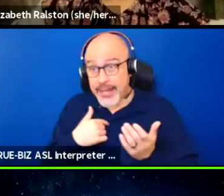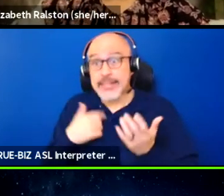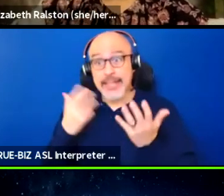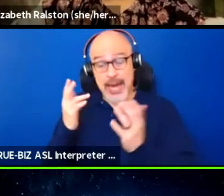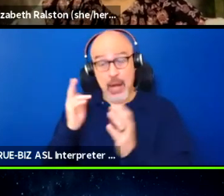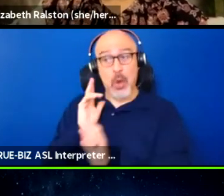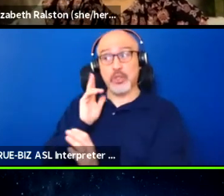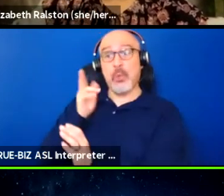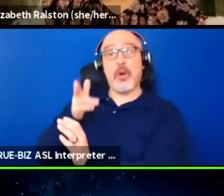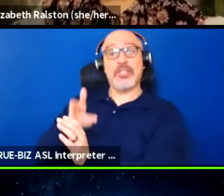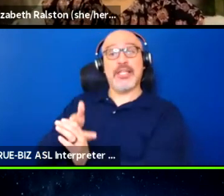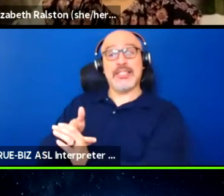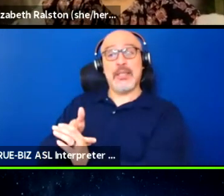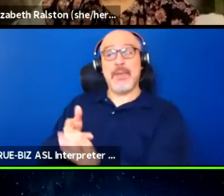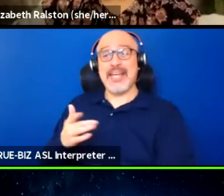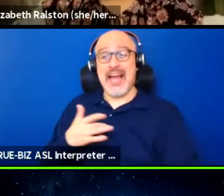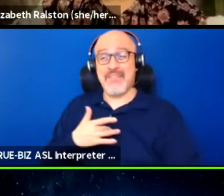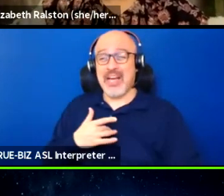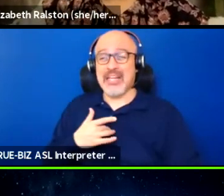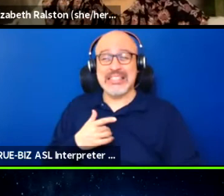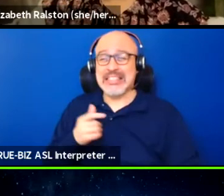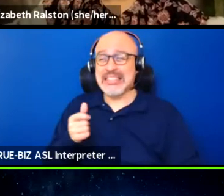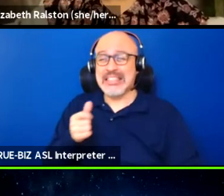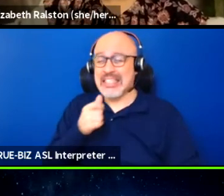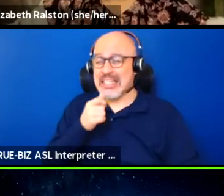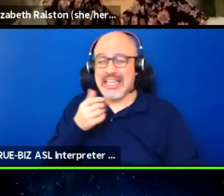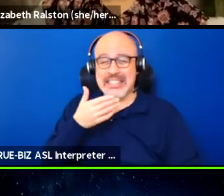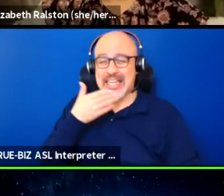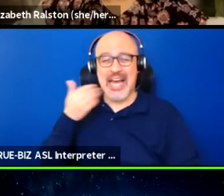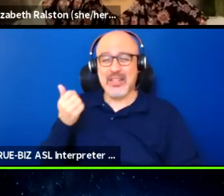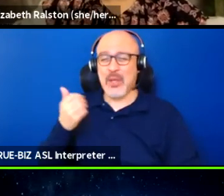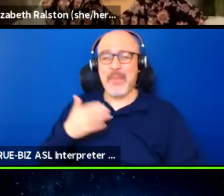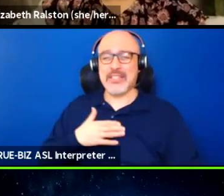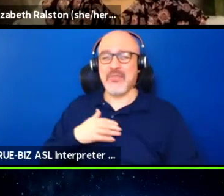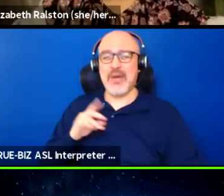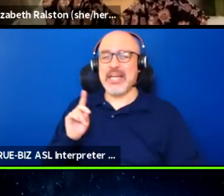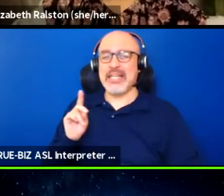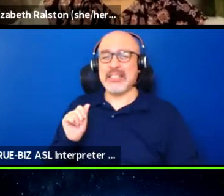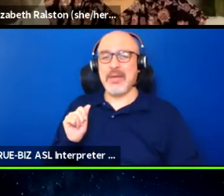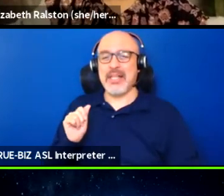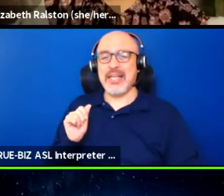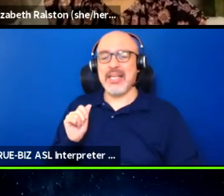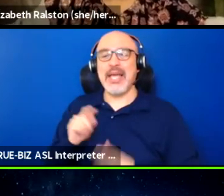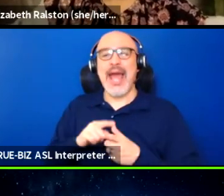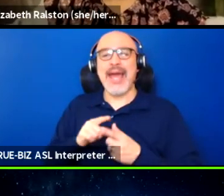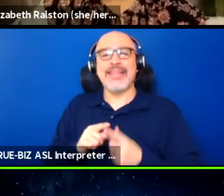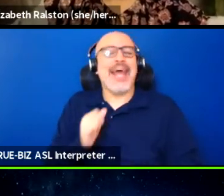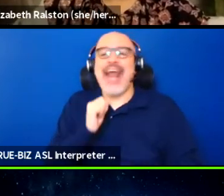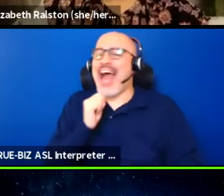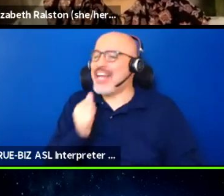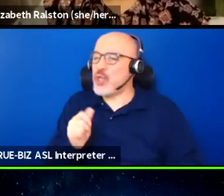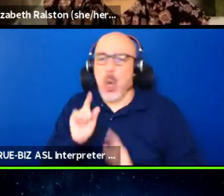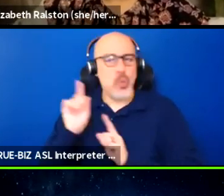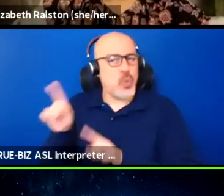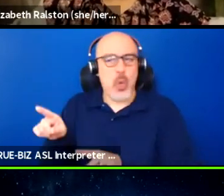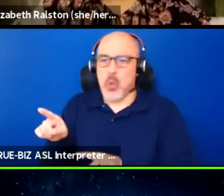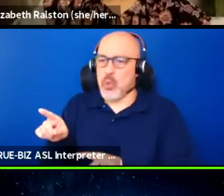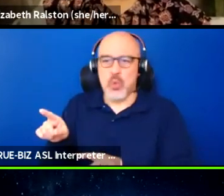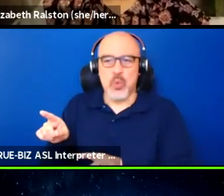wouldn't be the best for my disabilities, so I don't go and I lose out,